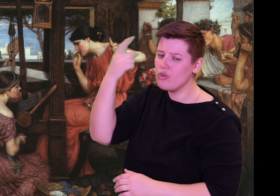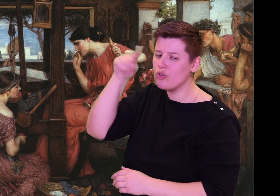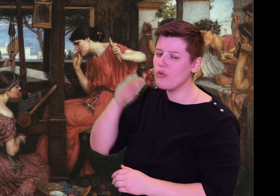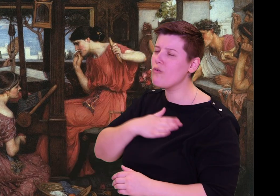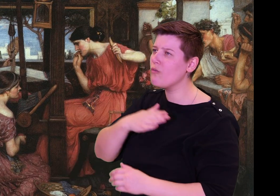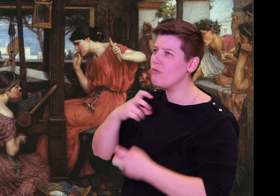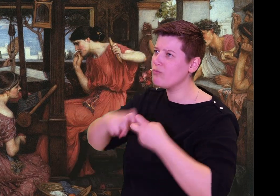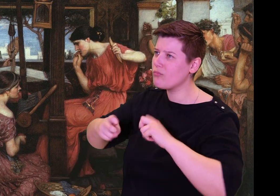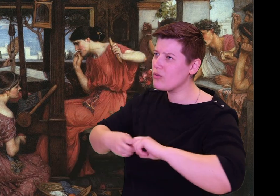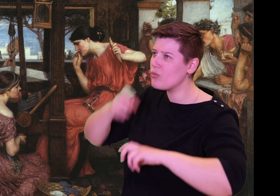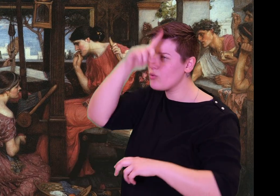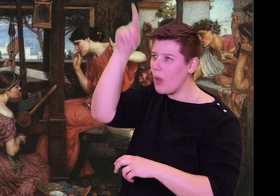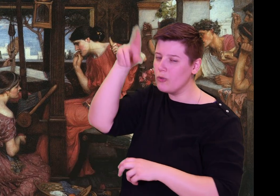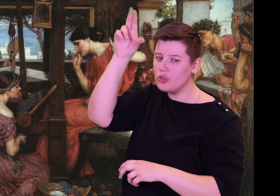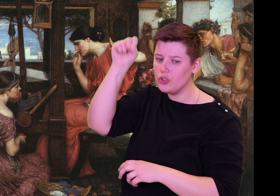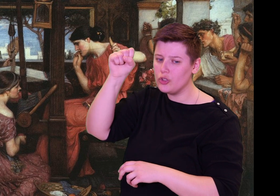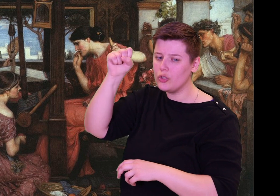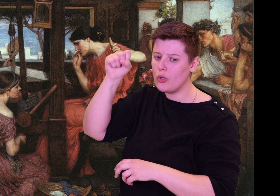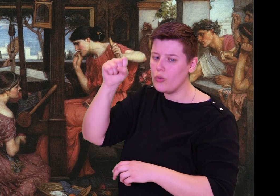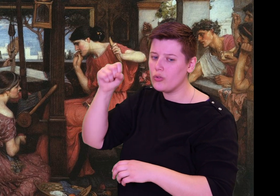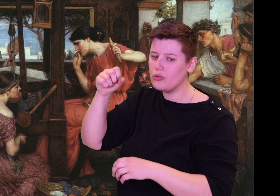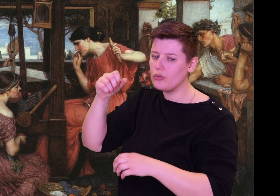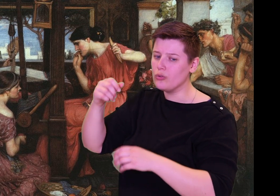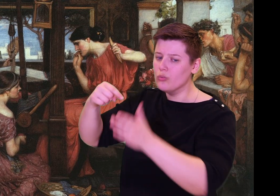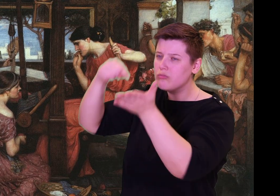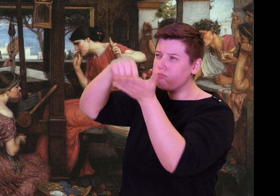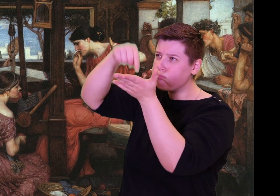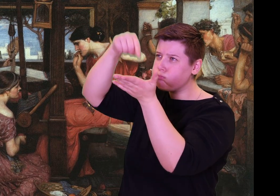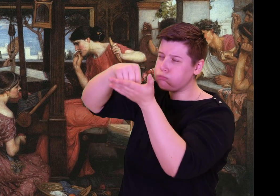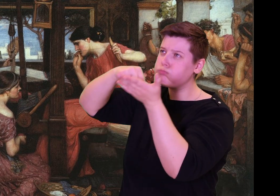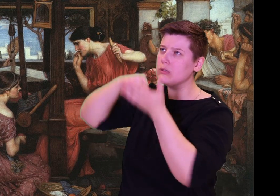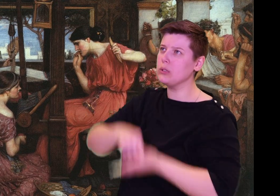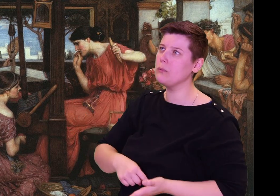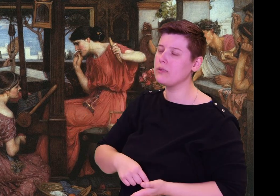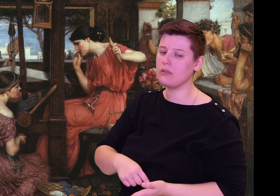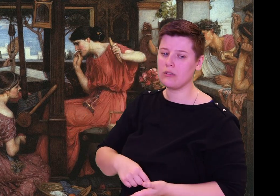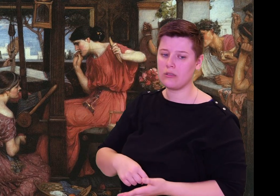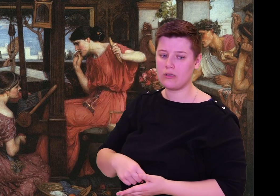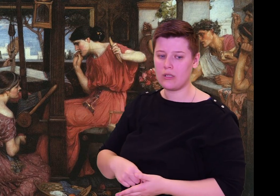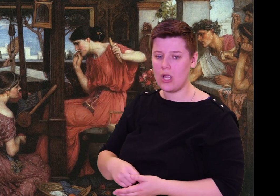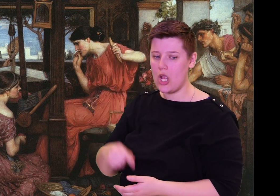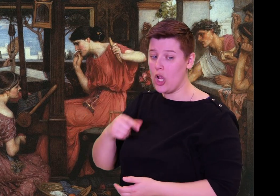Reaching the noisy center of the crowd, they wheeled and word and flapped their